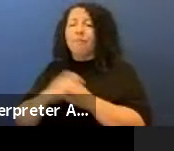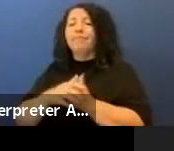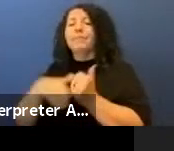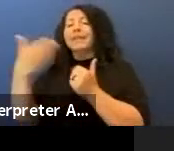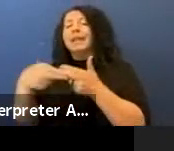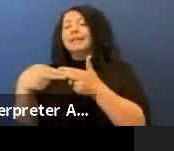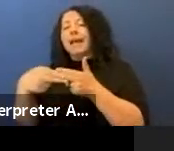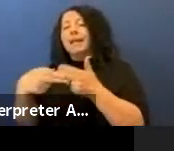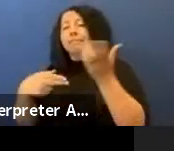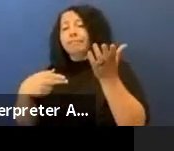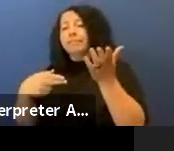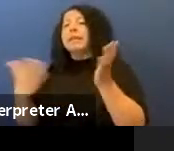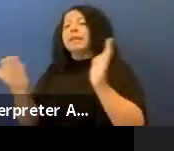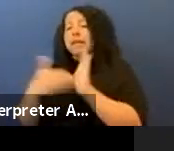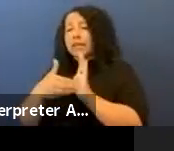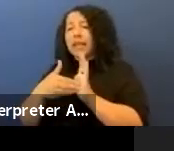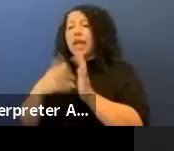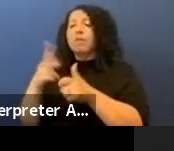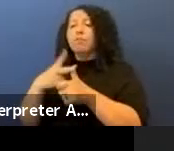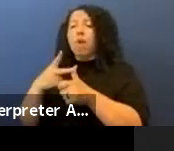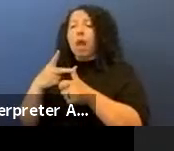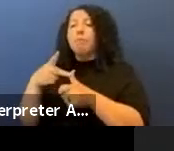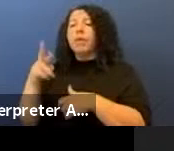And those again are the primary prints. These are prints that